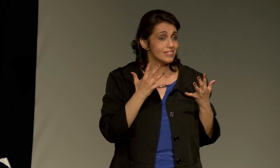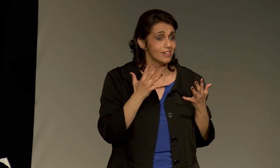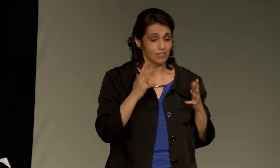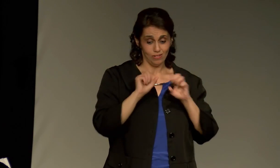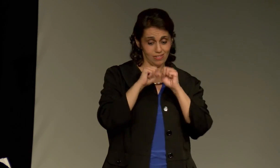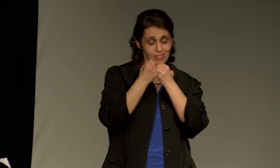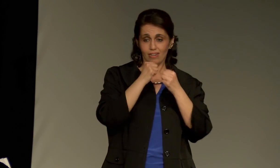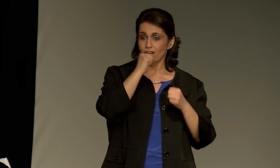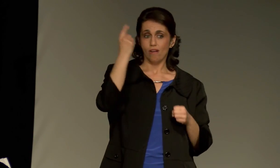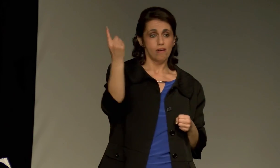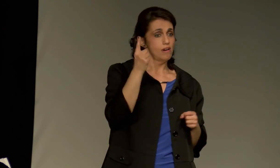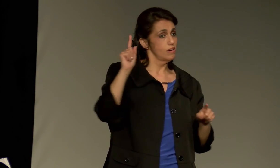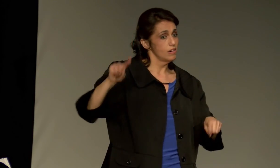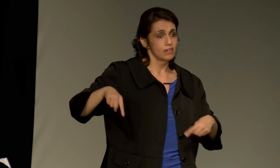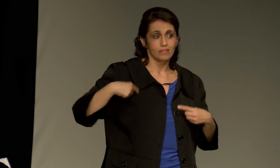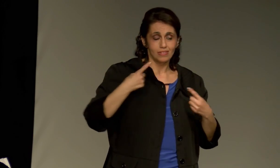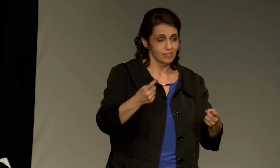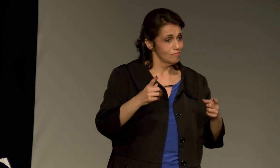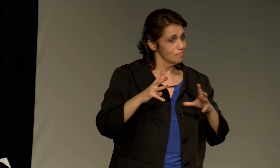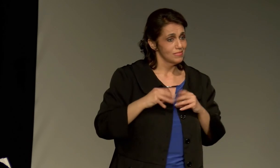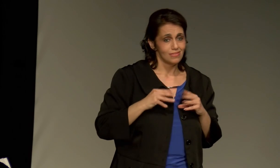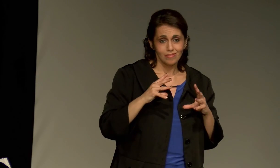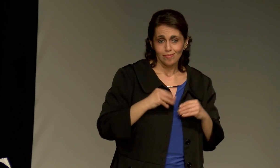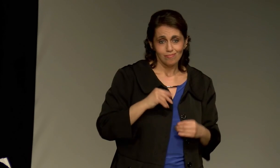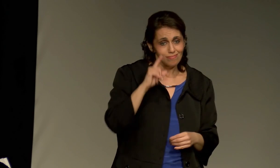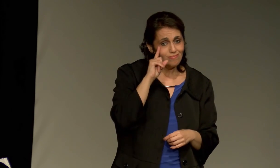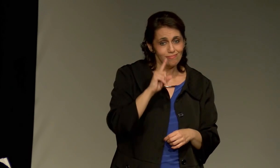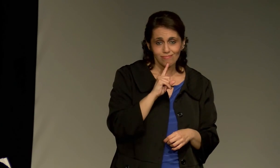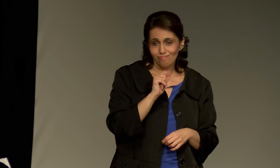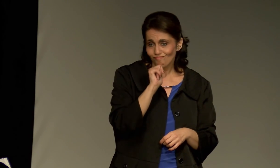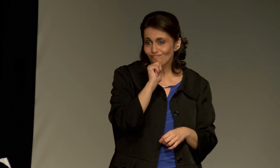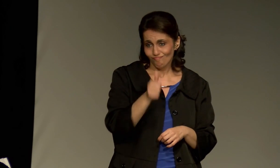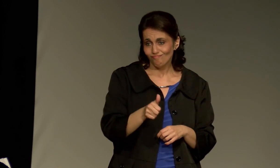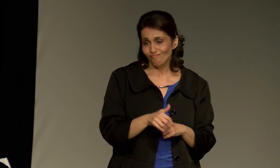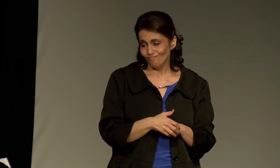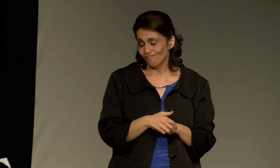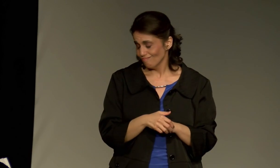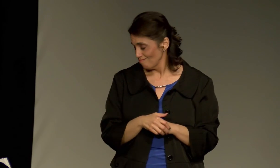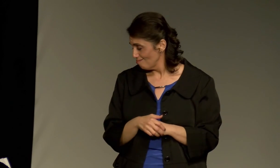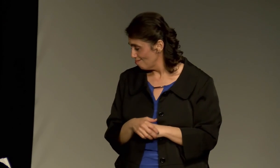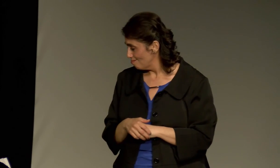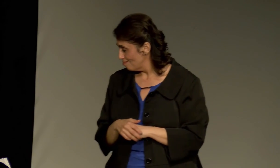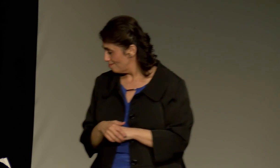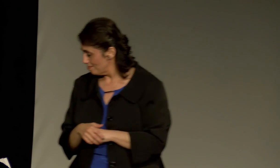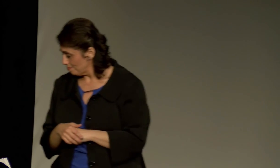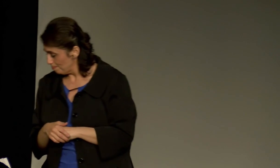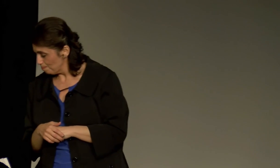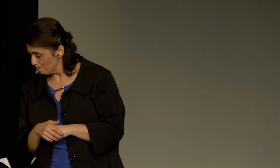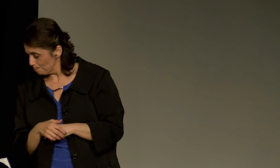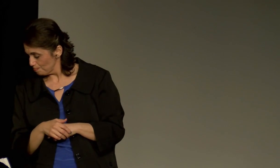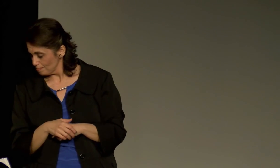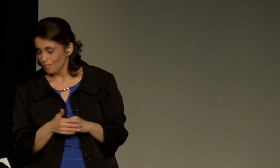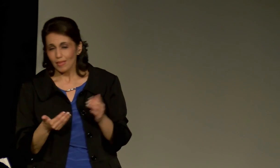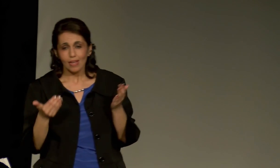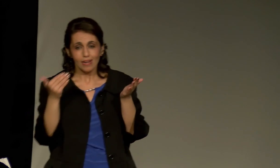Unfortunately, society hasn't always been accepting of deaf people.